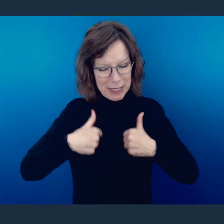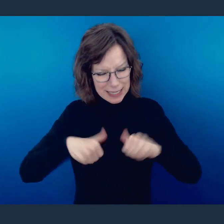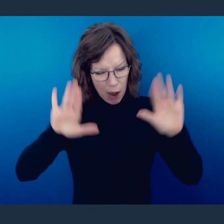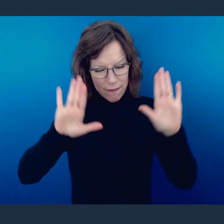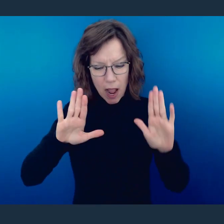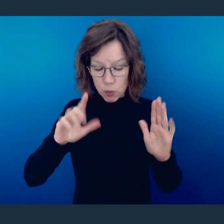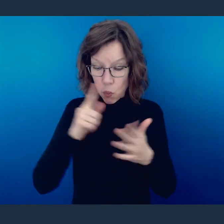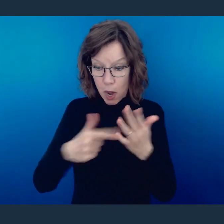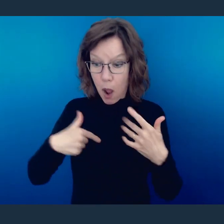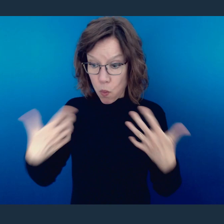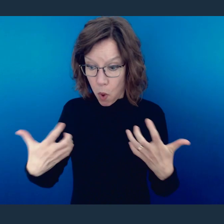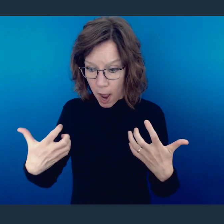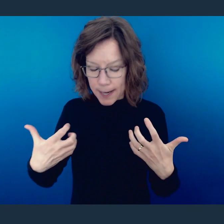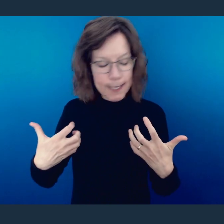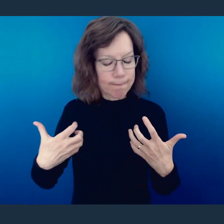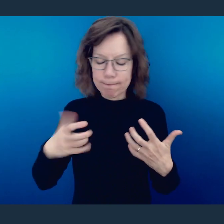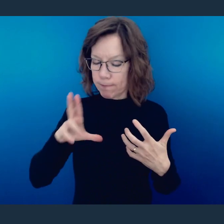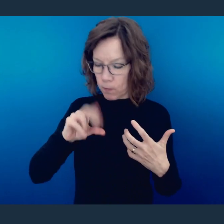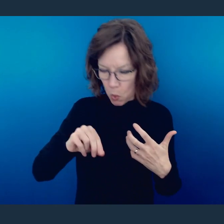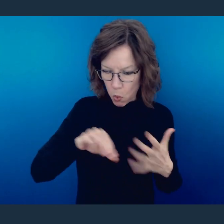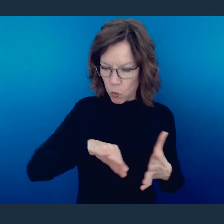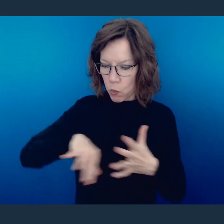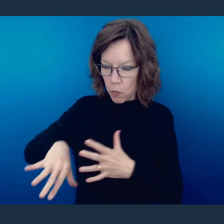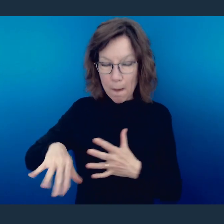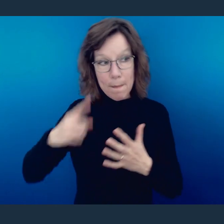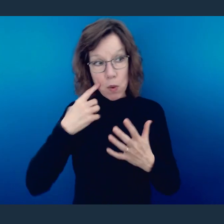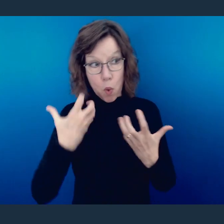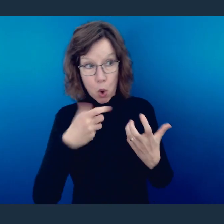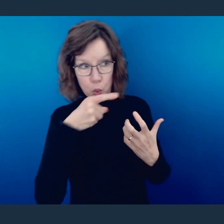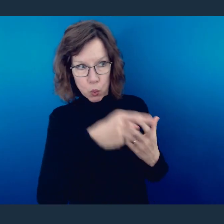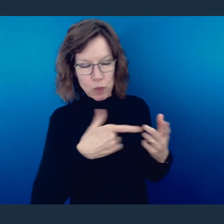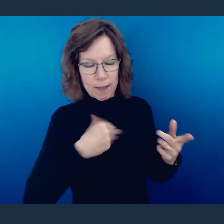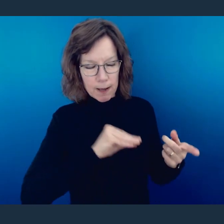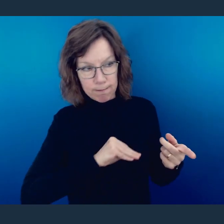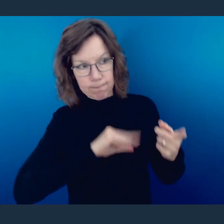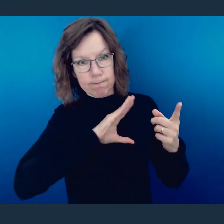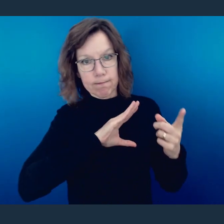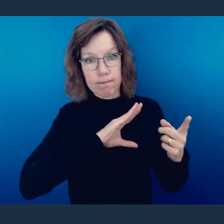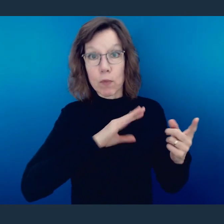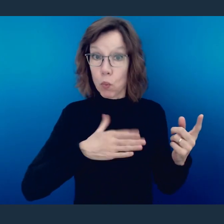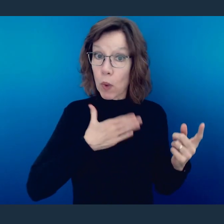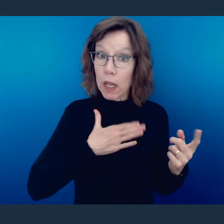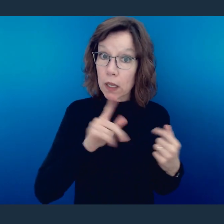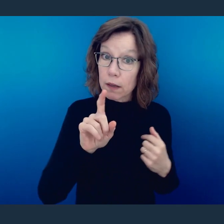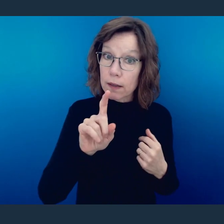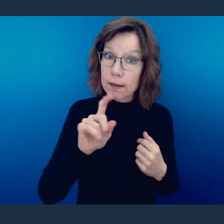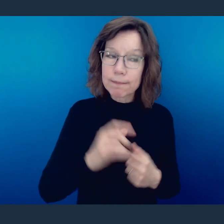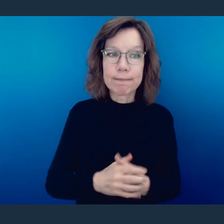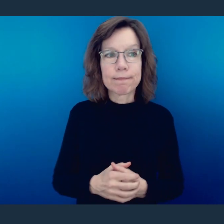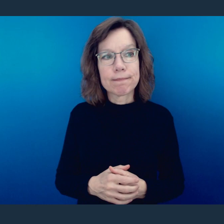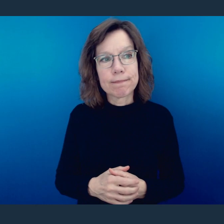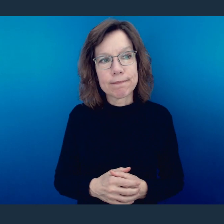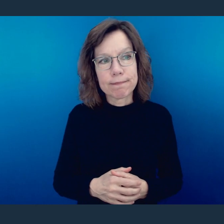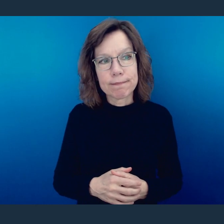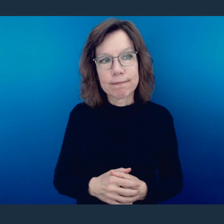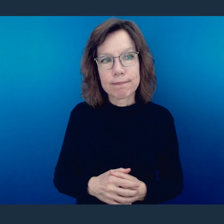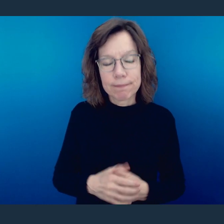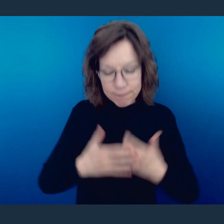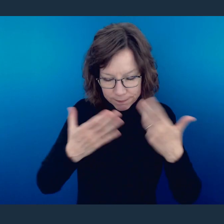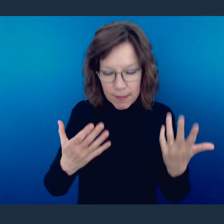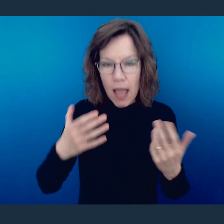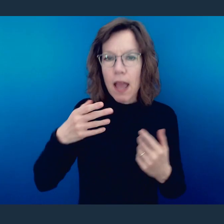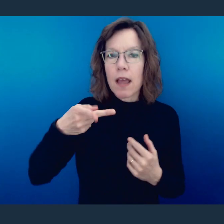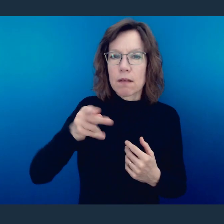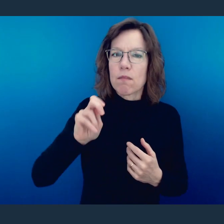to sacrifice a preference you have so that someone else might be edified?